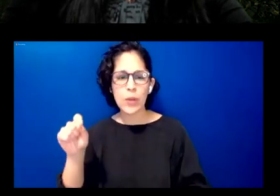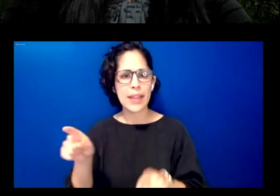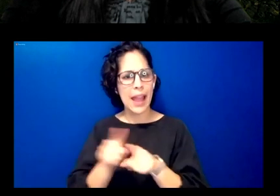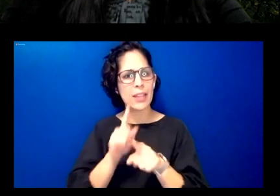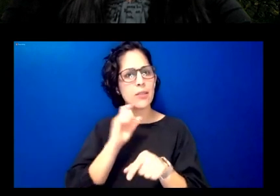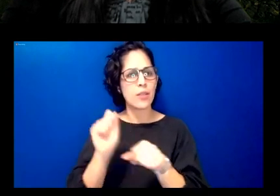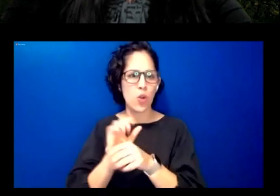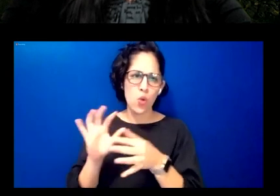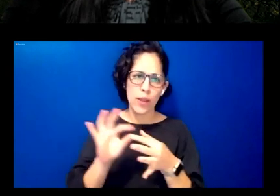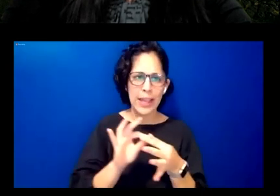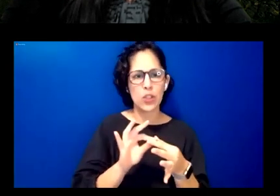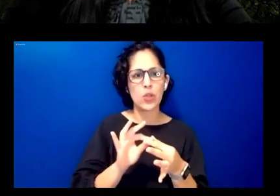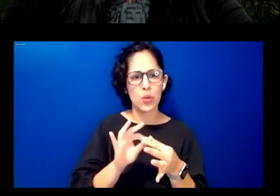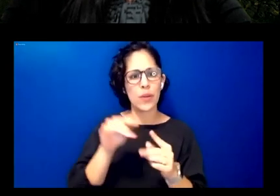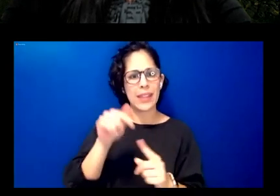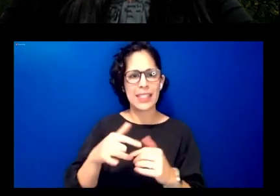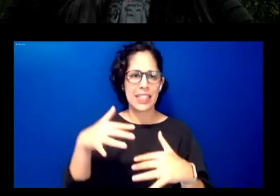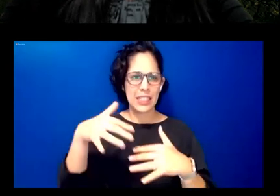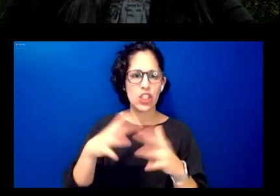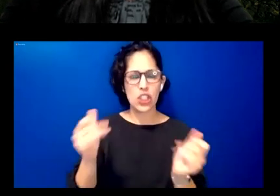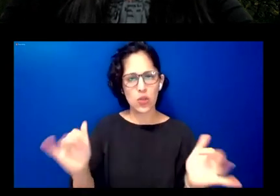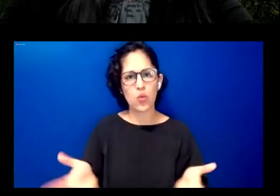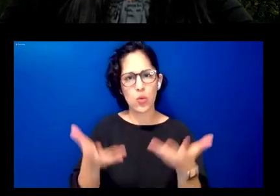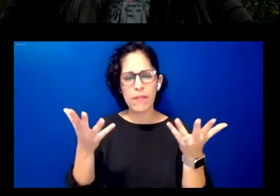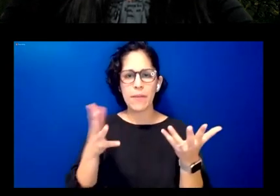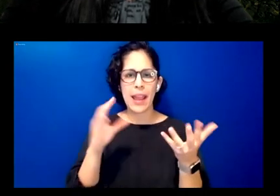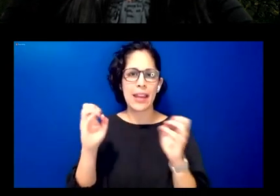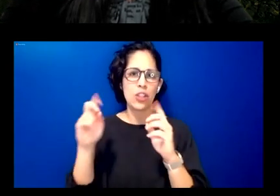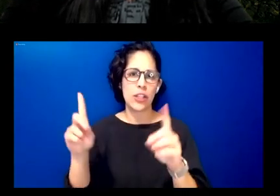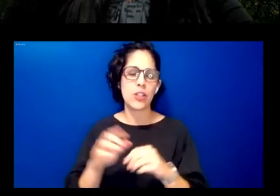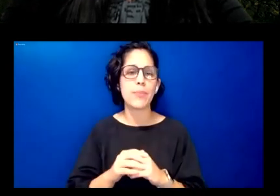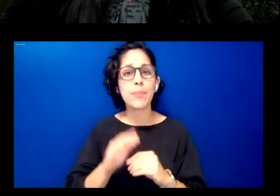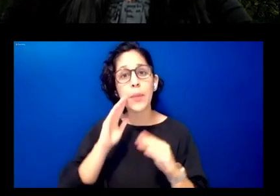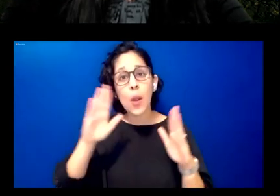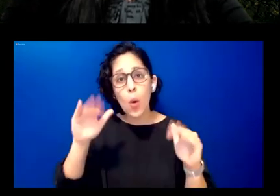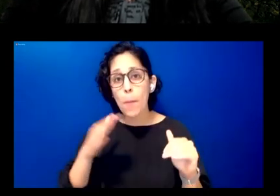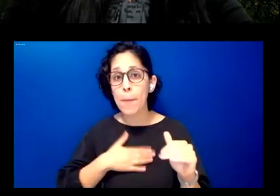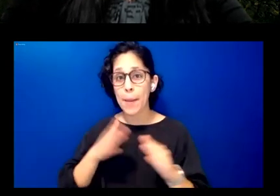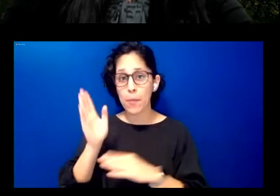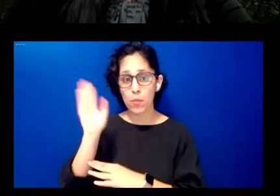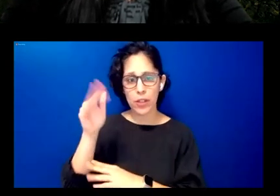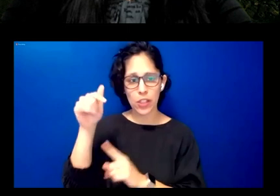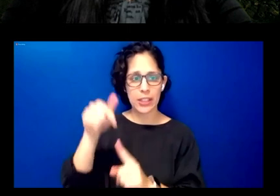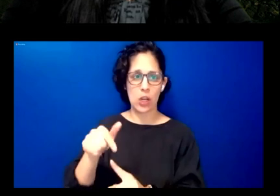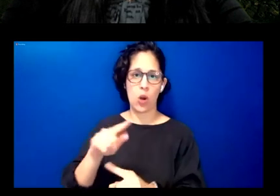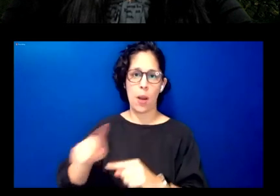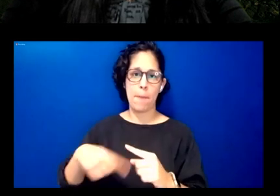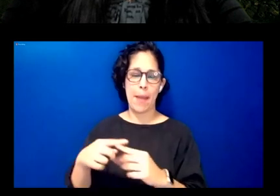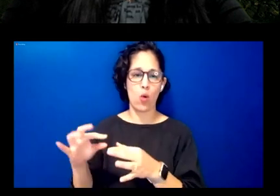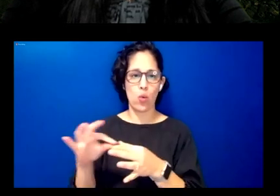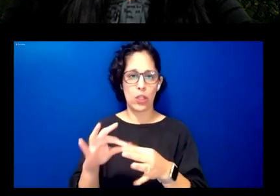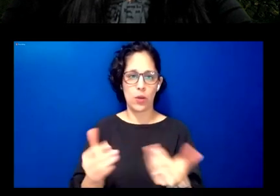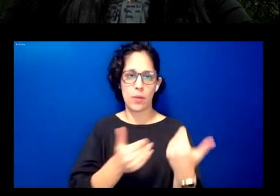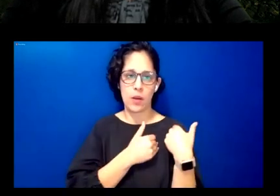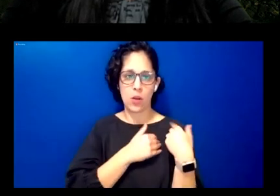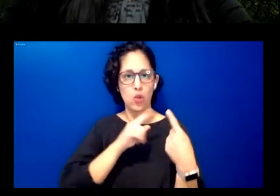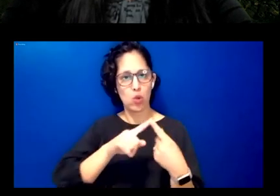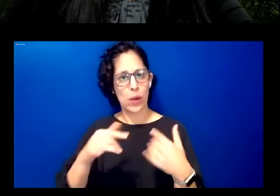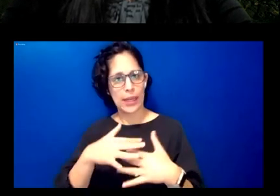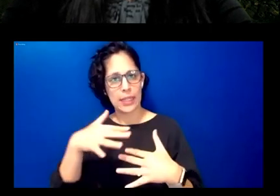education i hope that my presentation on relational accountability to indigenous communities indigenous